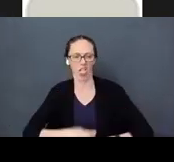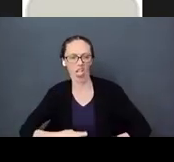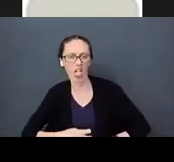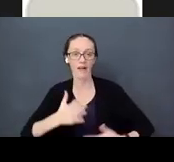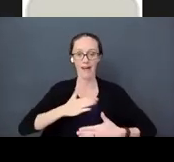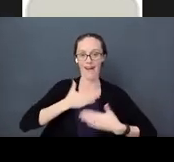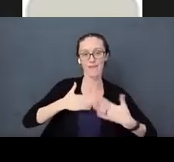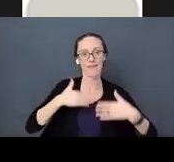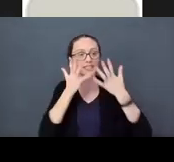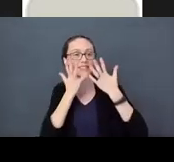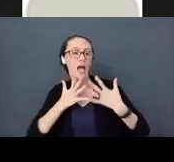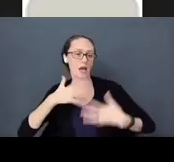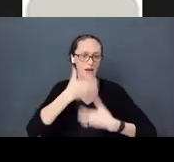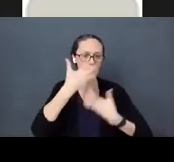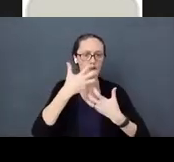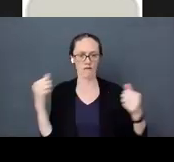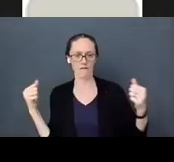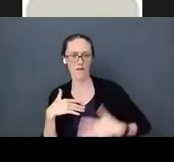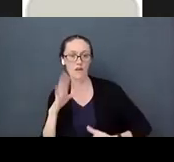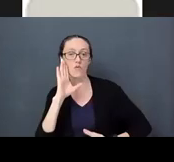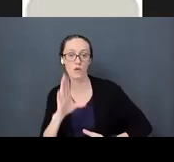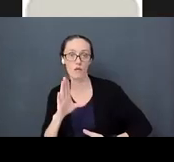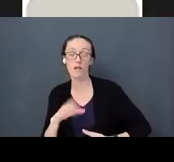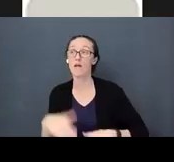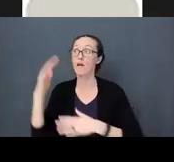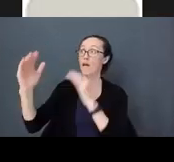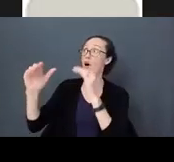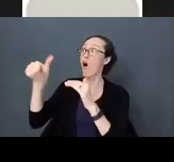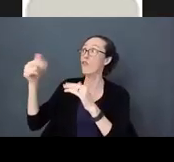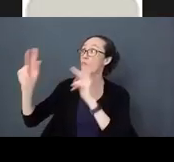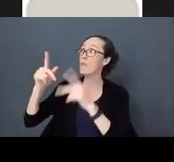anger, and fear. They will match the emotions of other people. If a baby starts to cry,